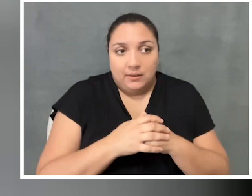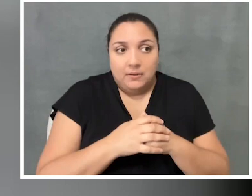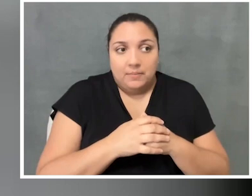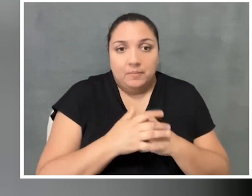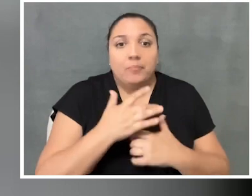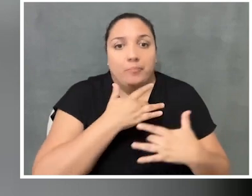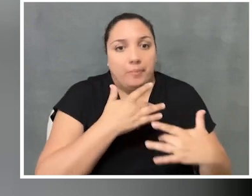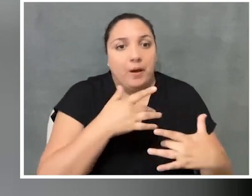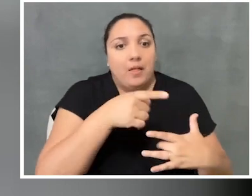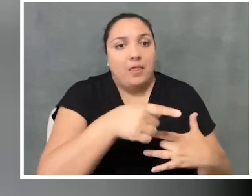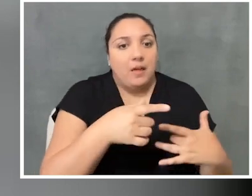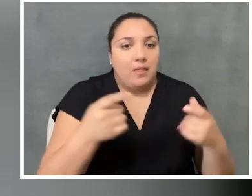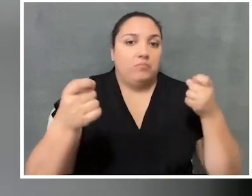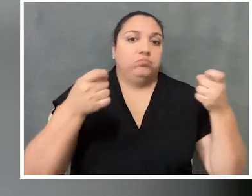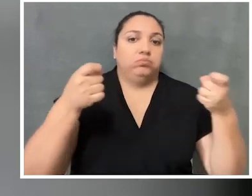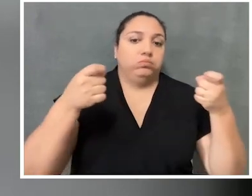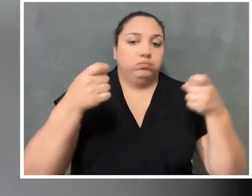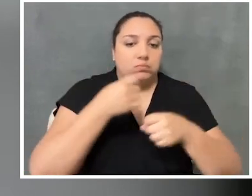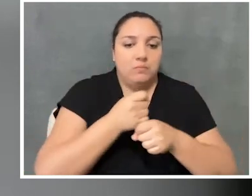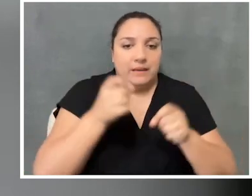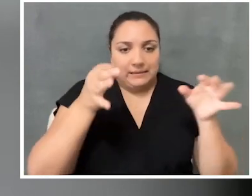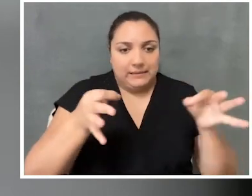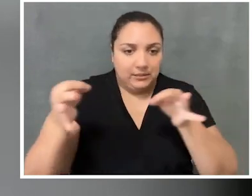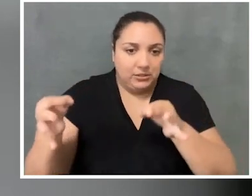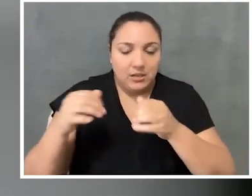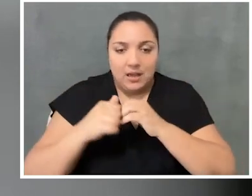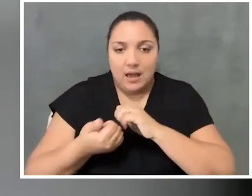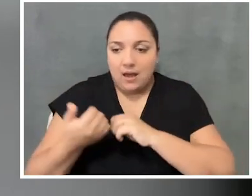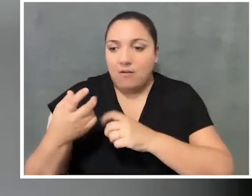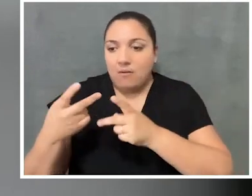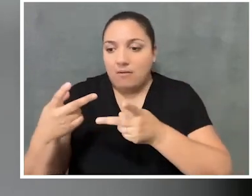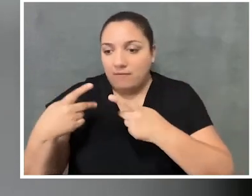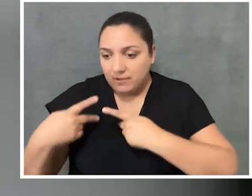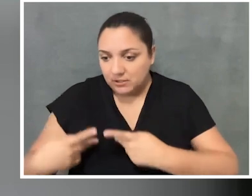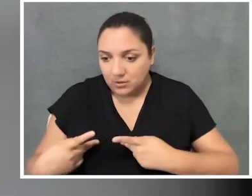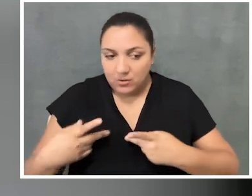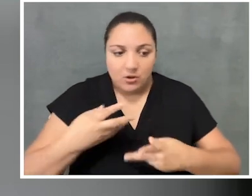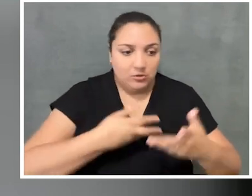the ones making decisions about how spaces both physical and sort of social are shaped,